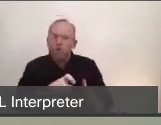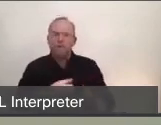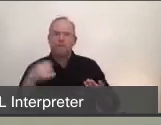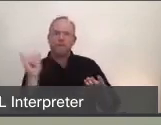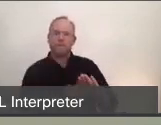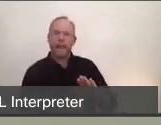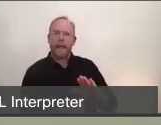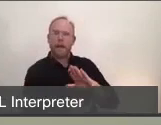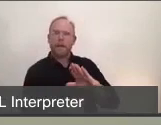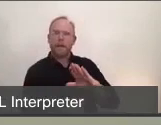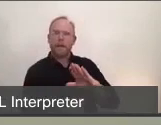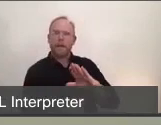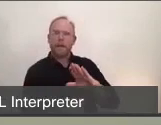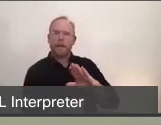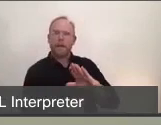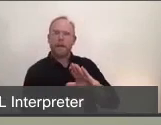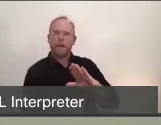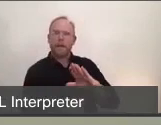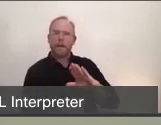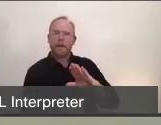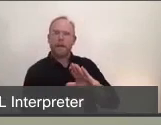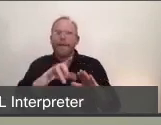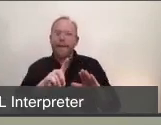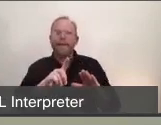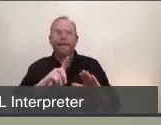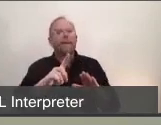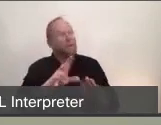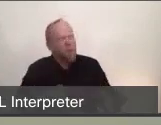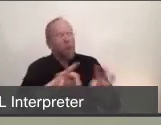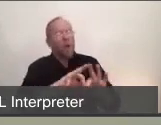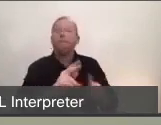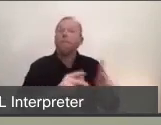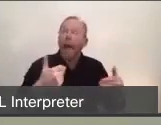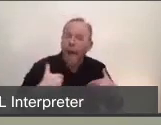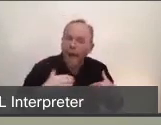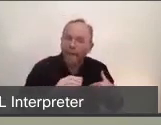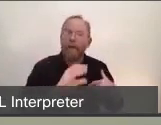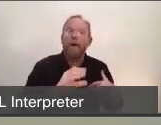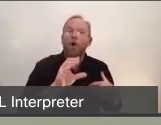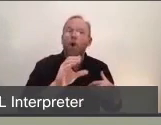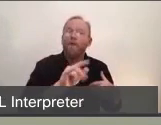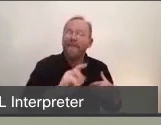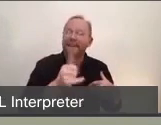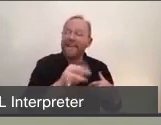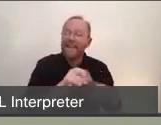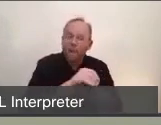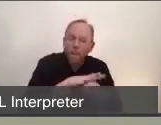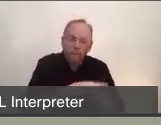Individuals who have COVID-19 themselves, and individuals who have had close contact. Close household contacts.